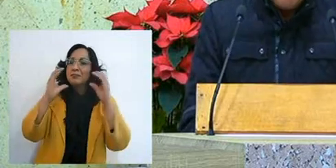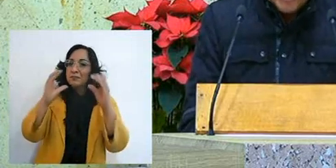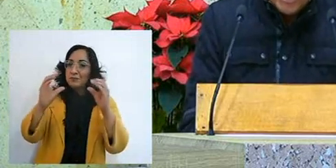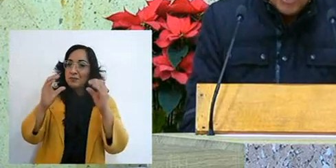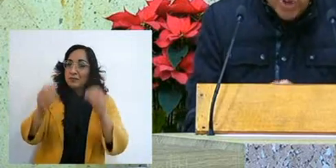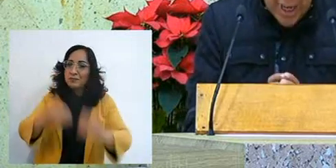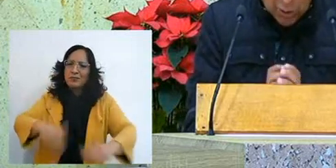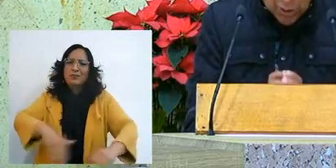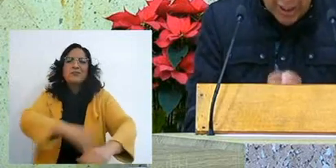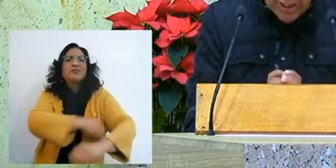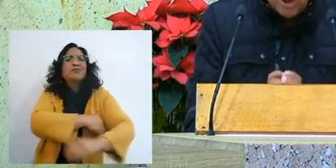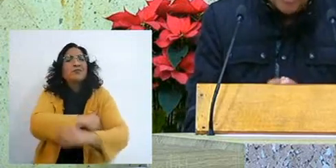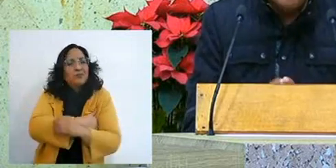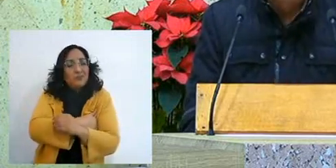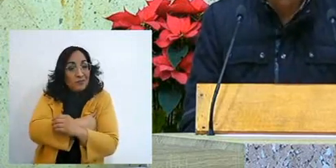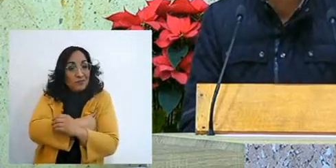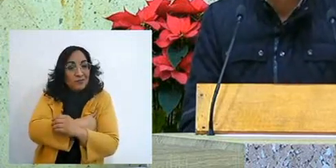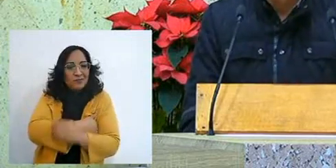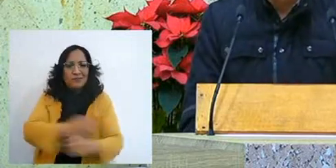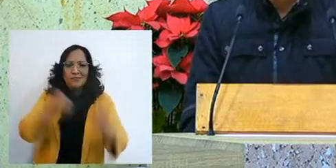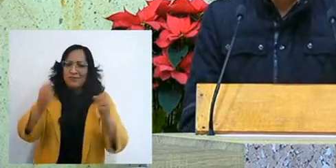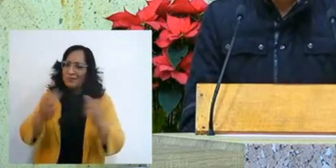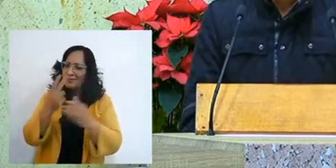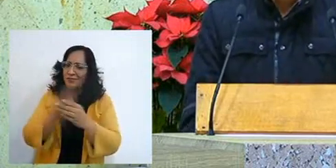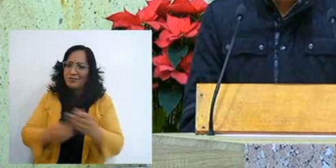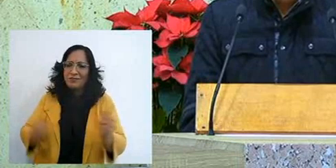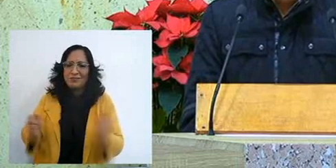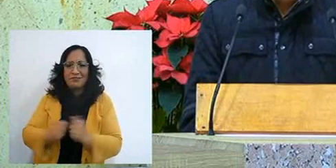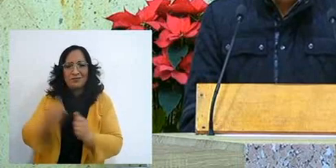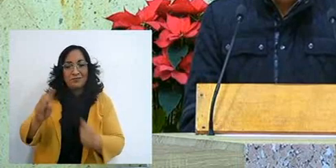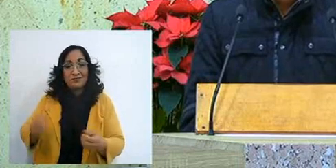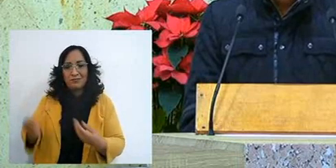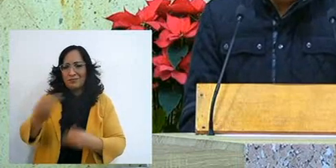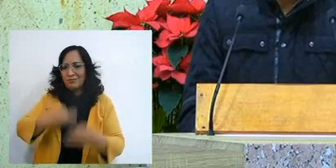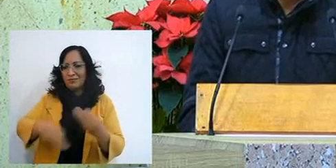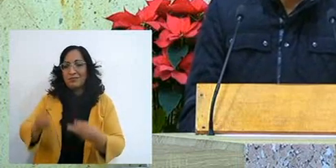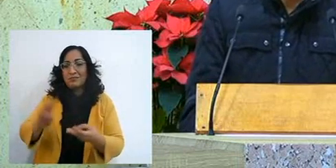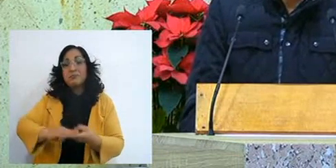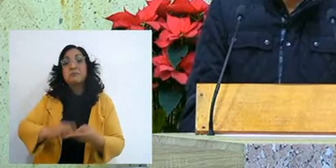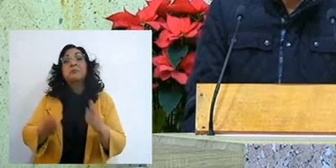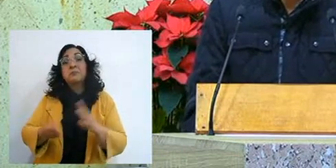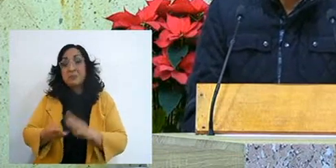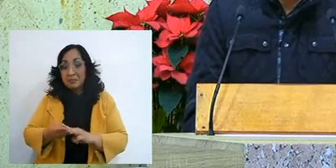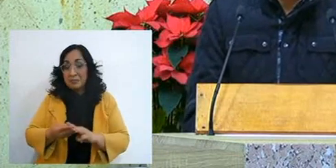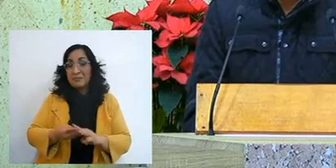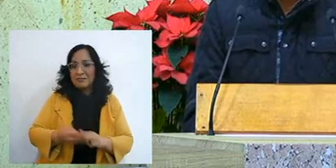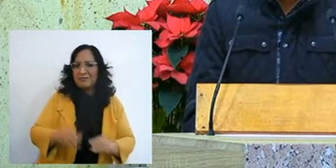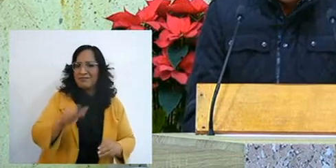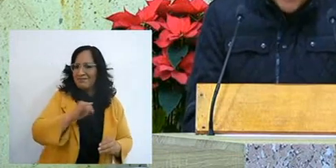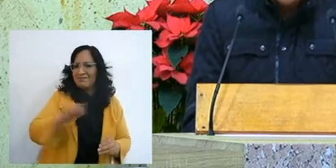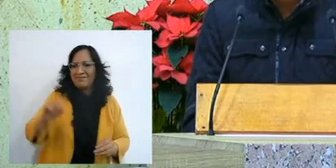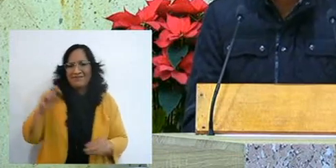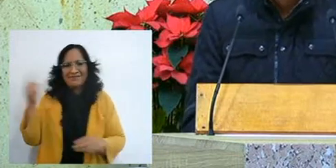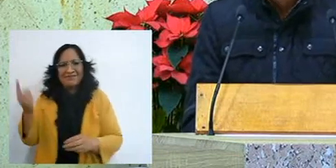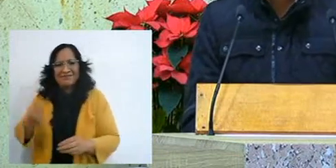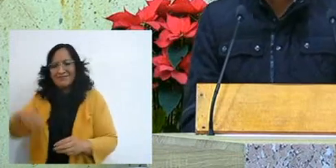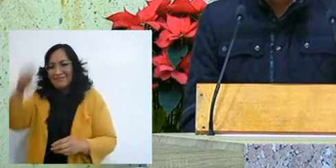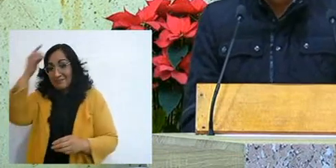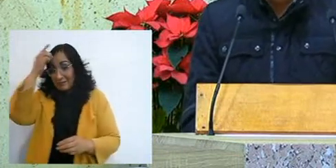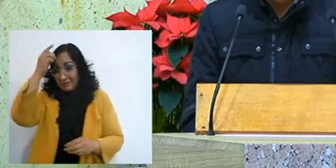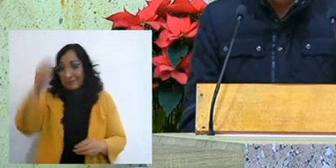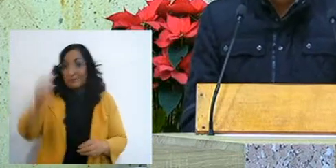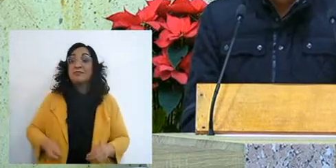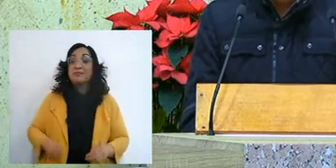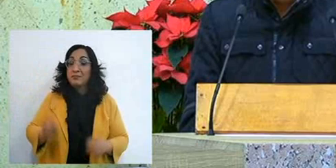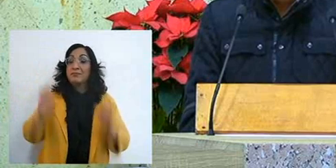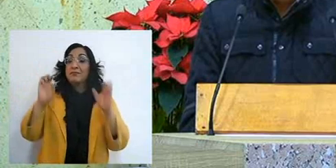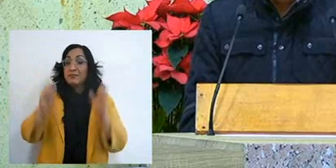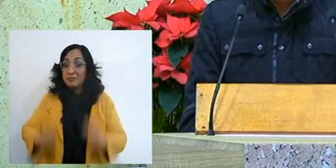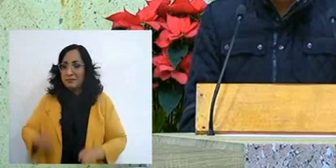He was always there with him at all times, and that is how the Lord is, it is valid to this day,